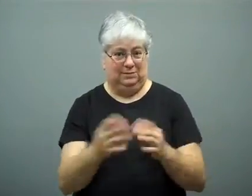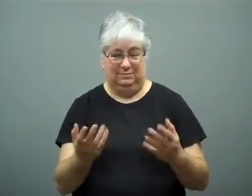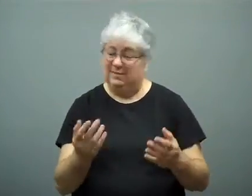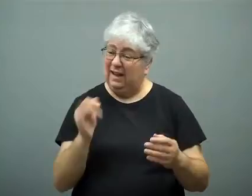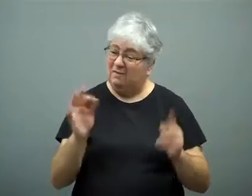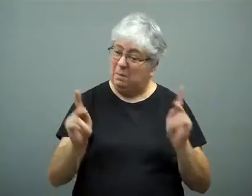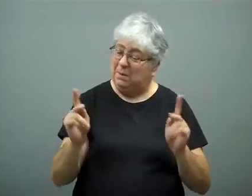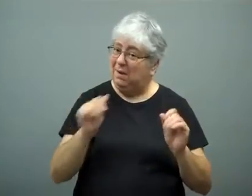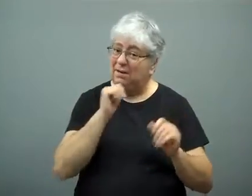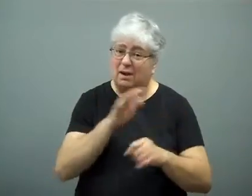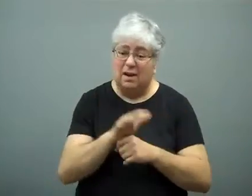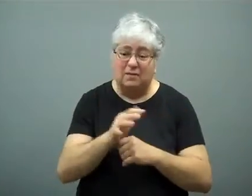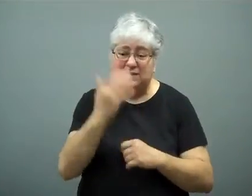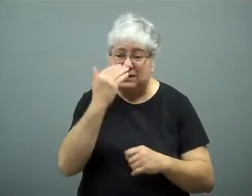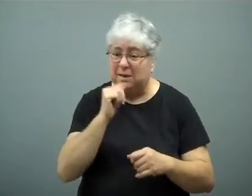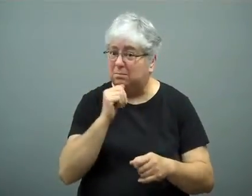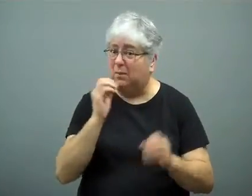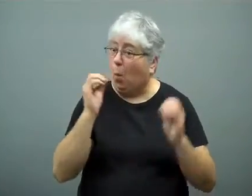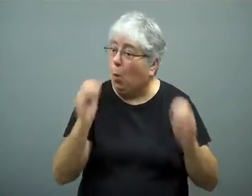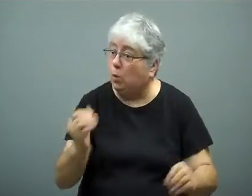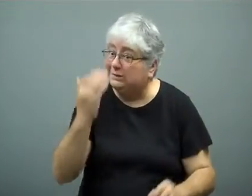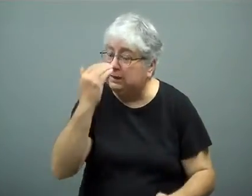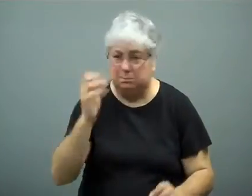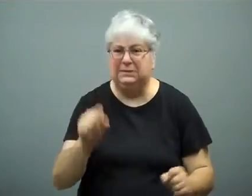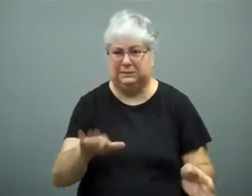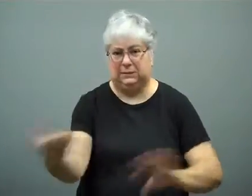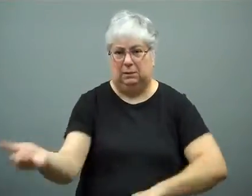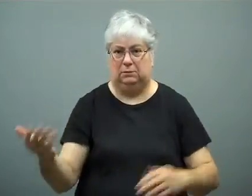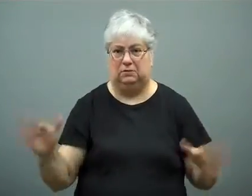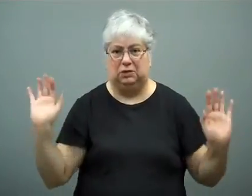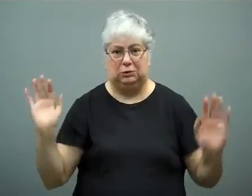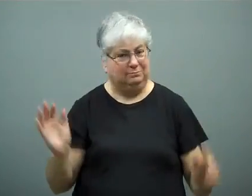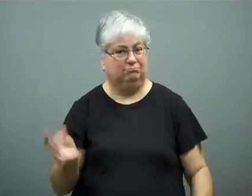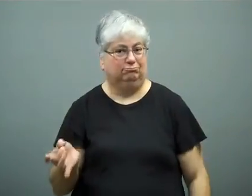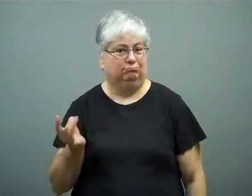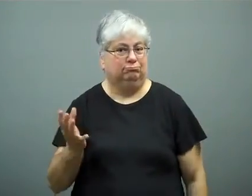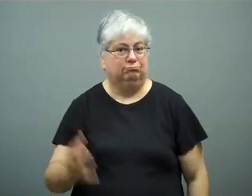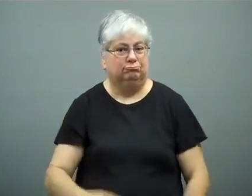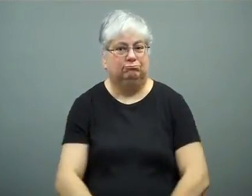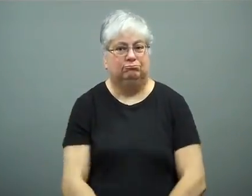If people don't get enough, actually no sleep, they'll die. Wow.